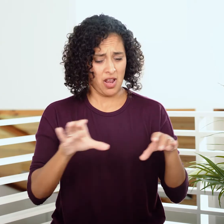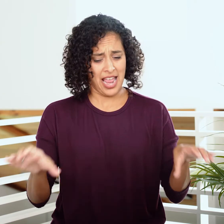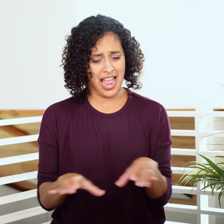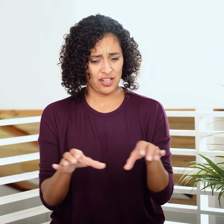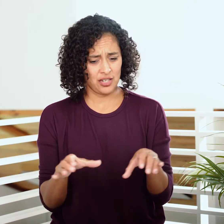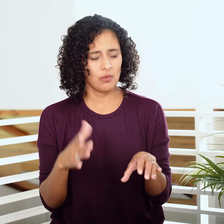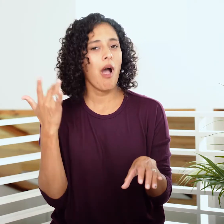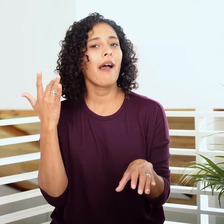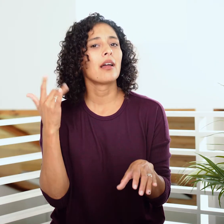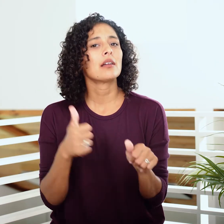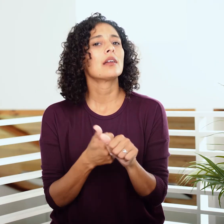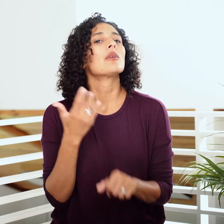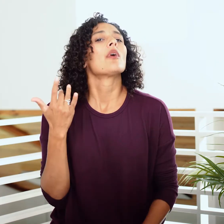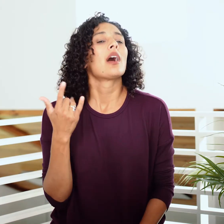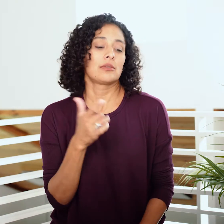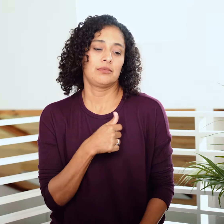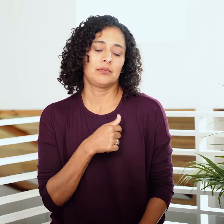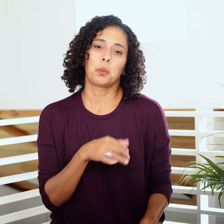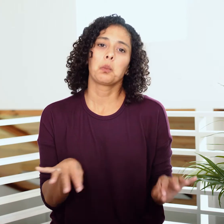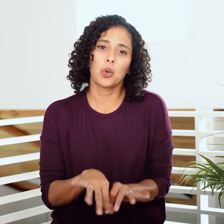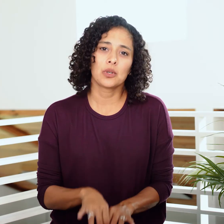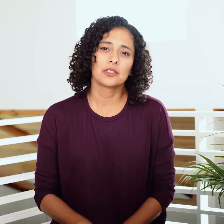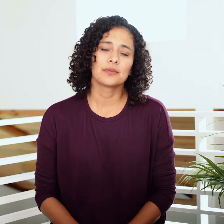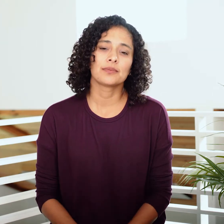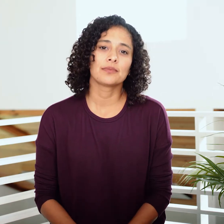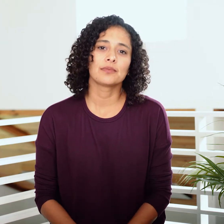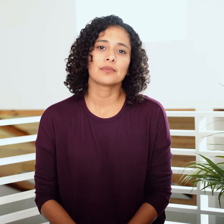behind our actions matters too, not just the action itself.